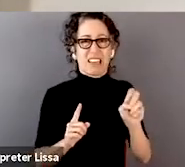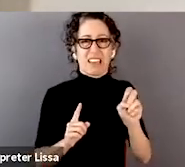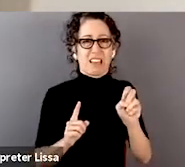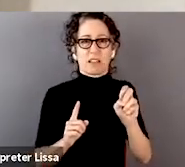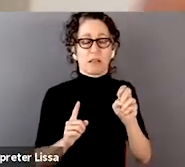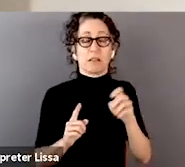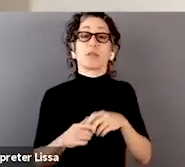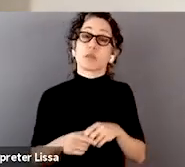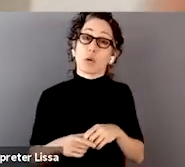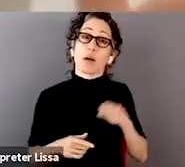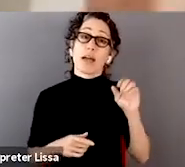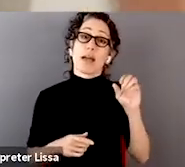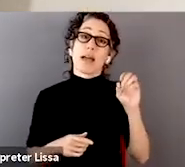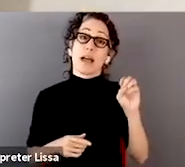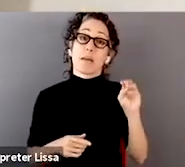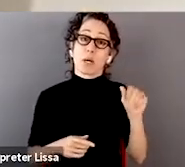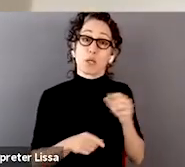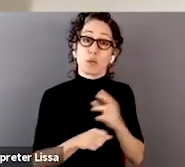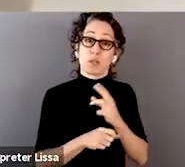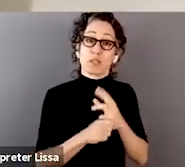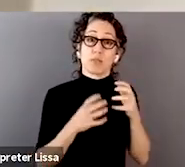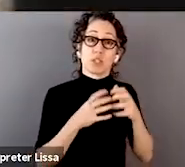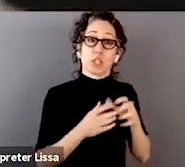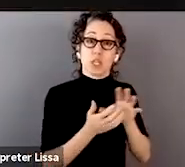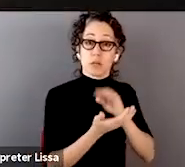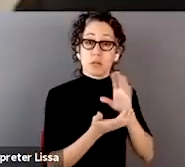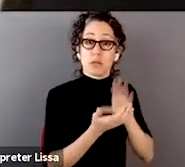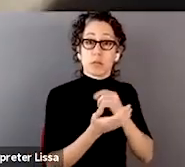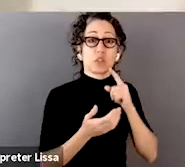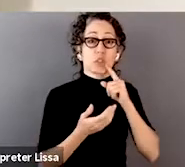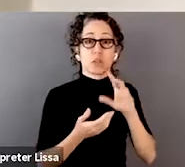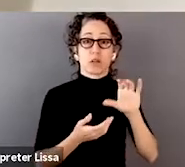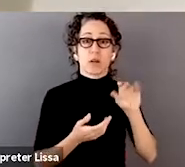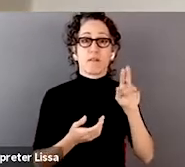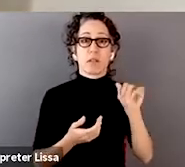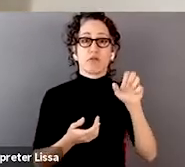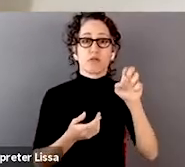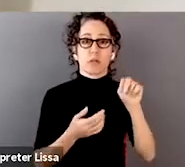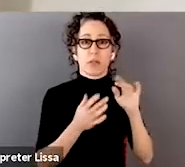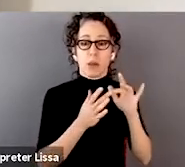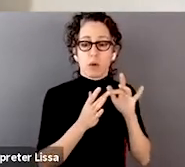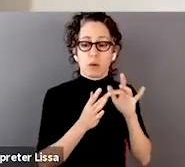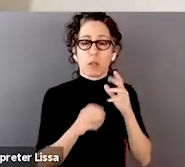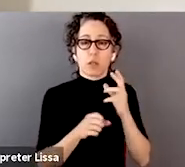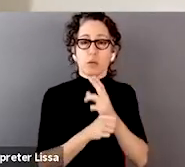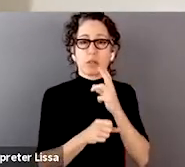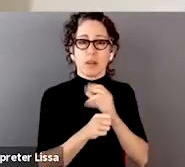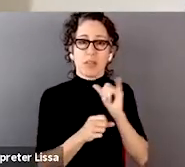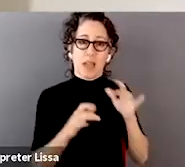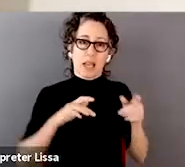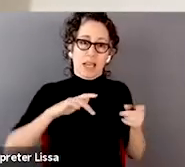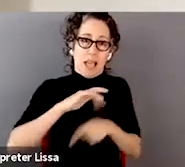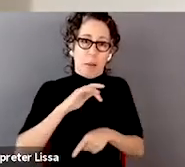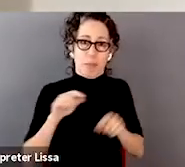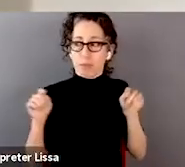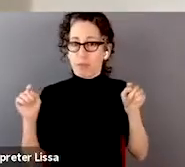where she uses machine learning, she uses convolutional neural networks to close the gap between those two scores, just using the knee X-rays.